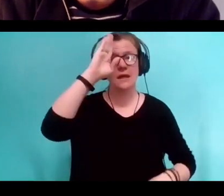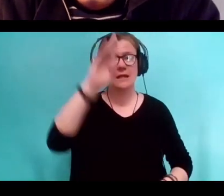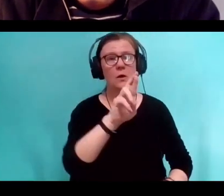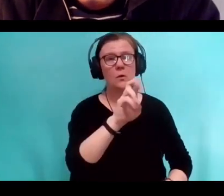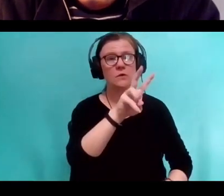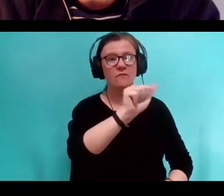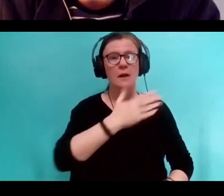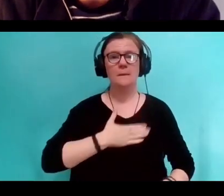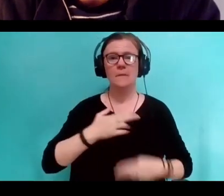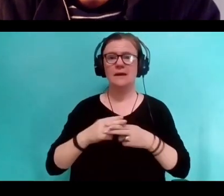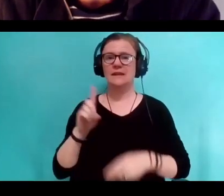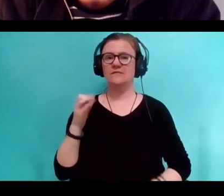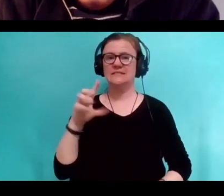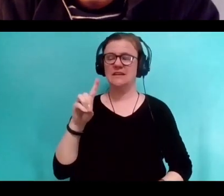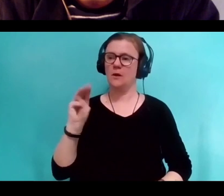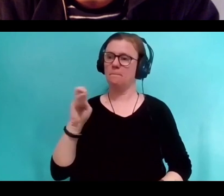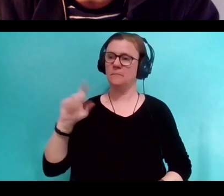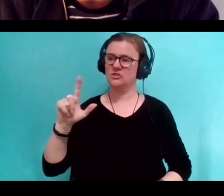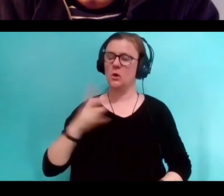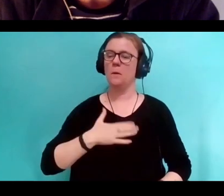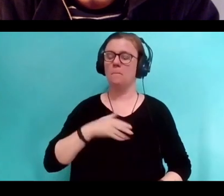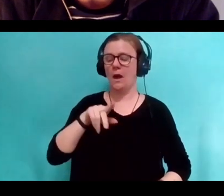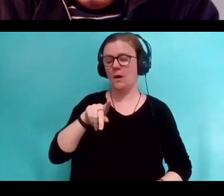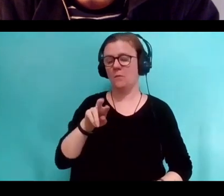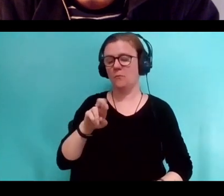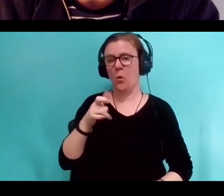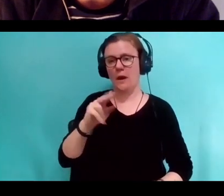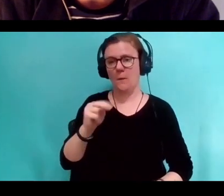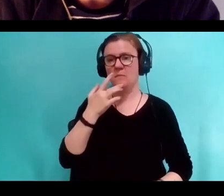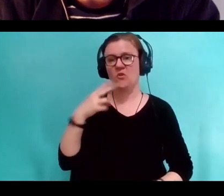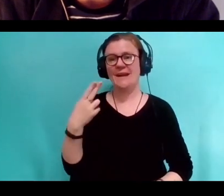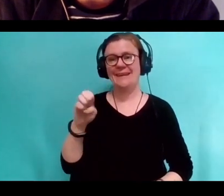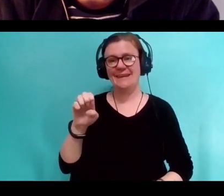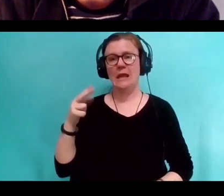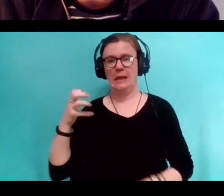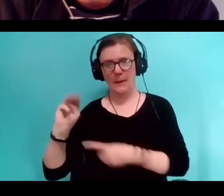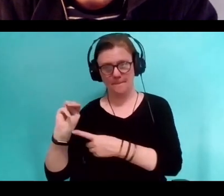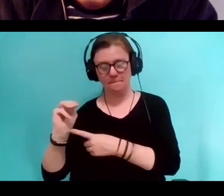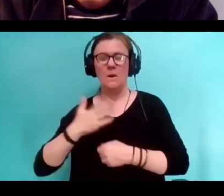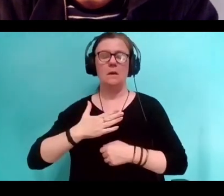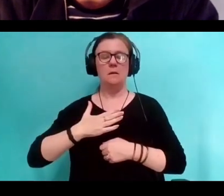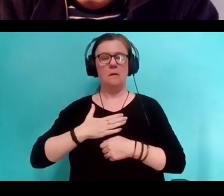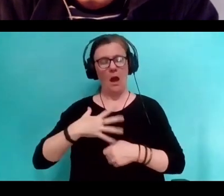My pronouns are he, him. I'm a white man in my early fifties with short Brown hair